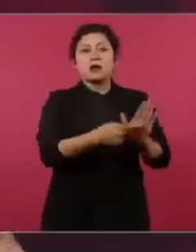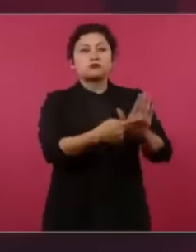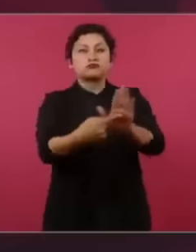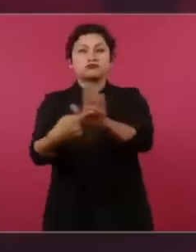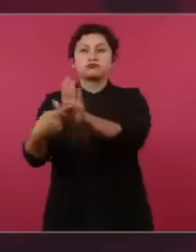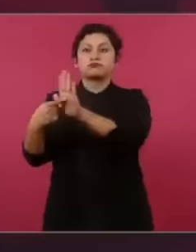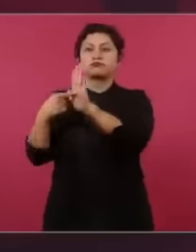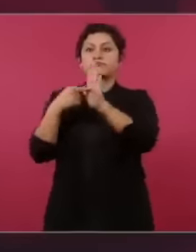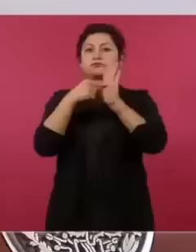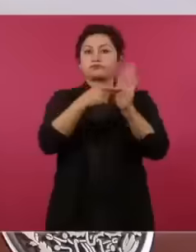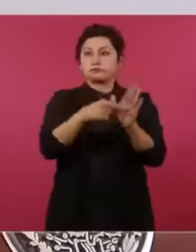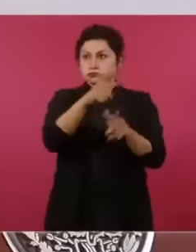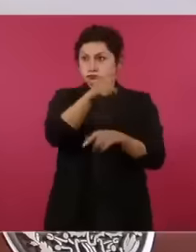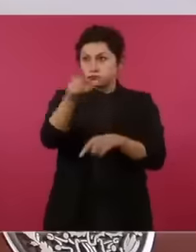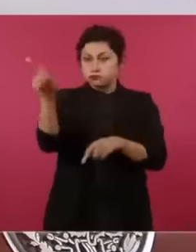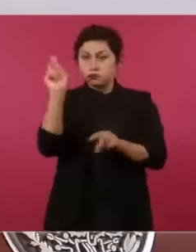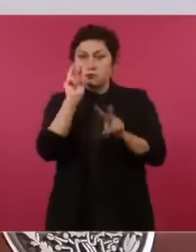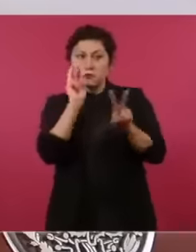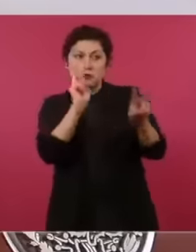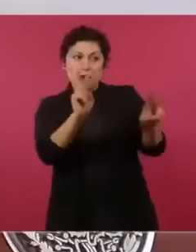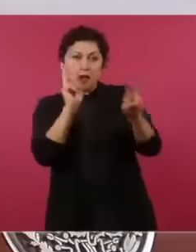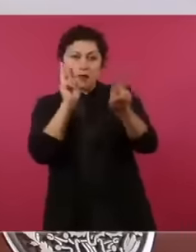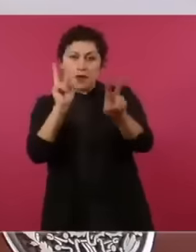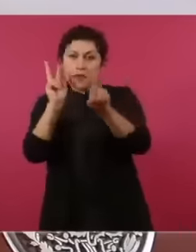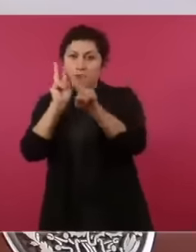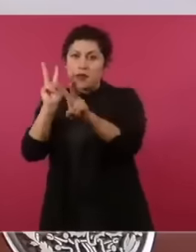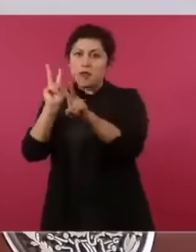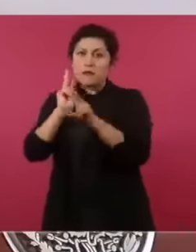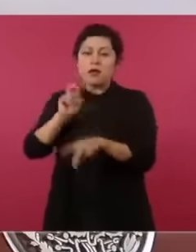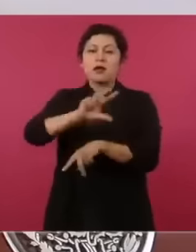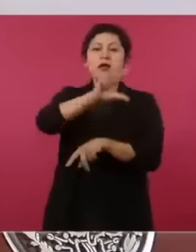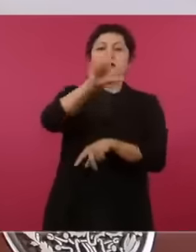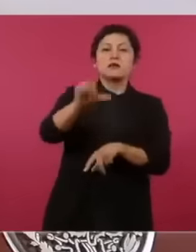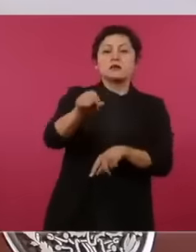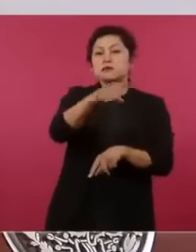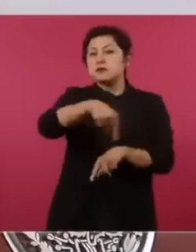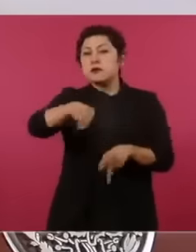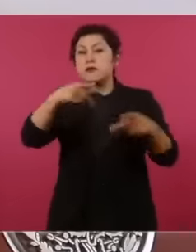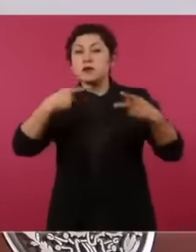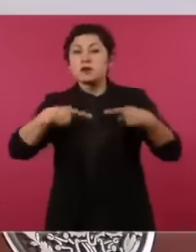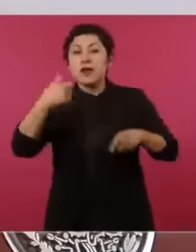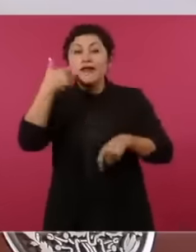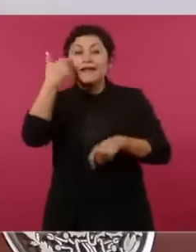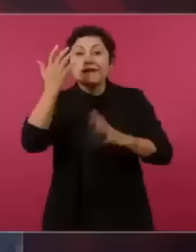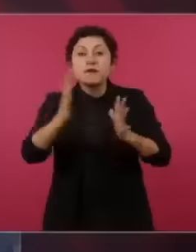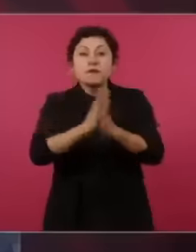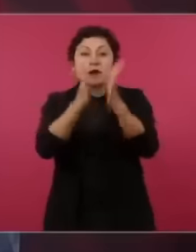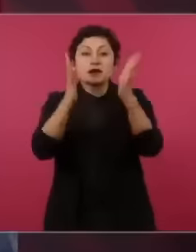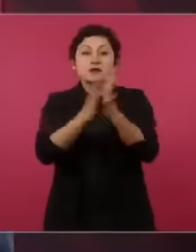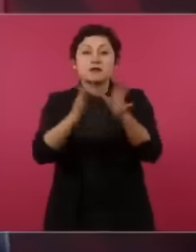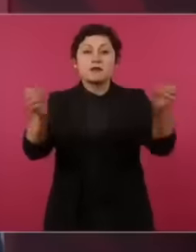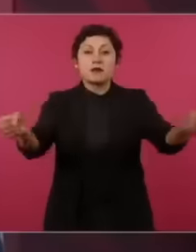everyone who wants to participate to